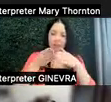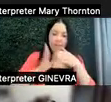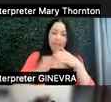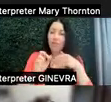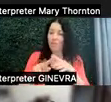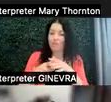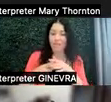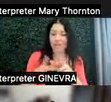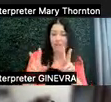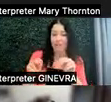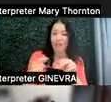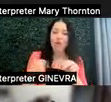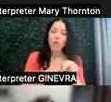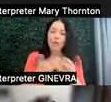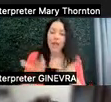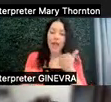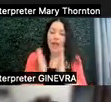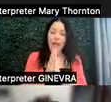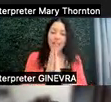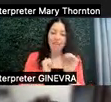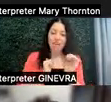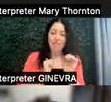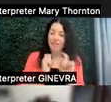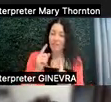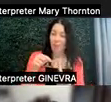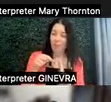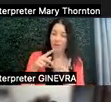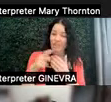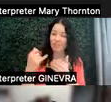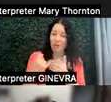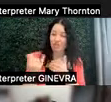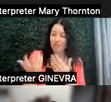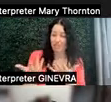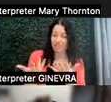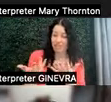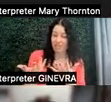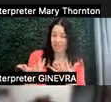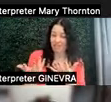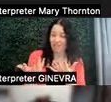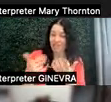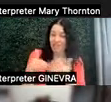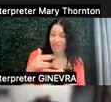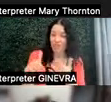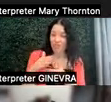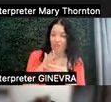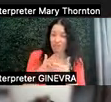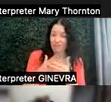we might ask ourselves, is the point of this project the sort of social piece of learning to work together?